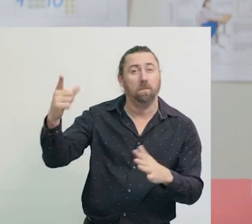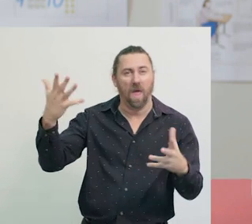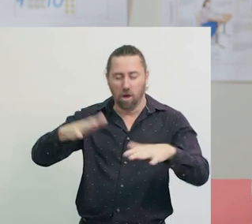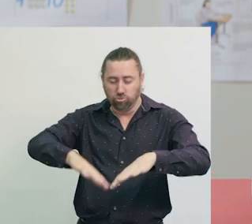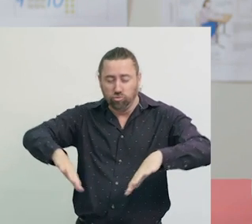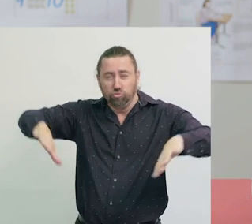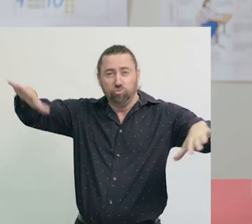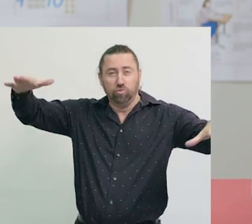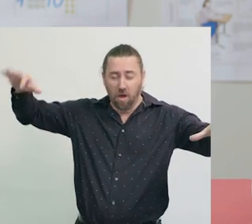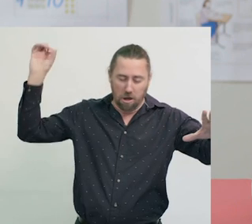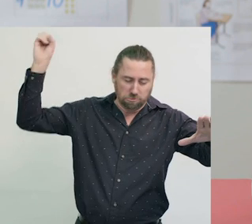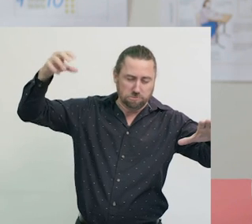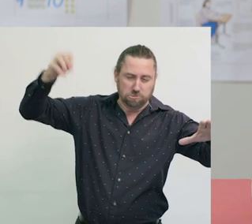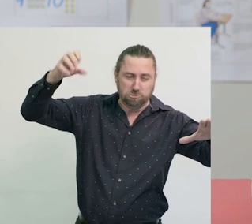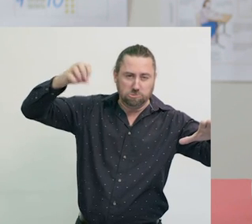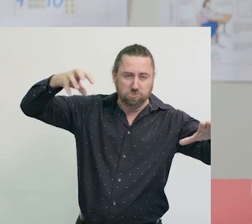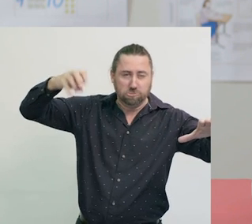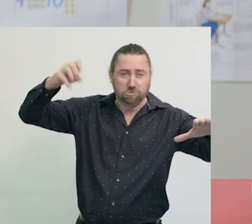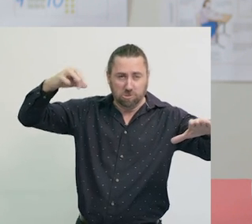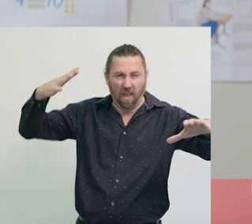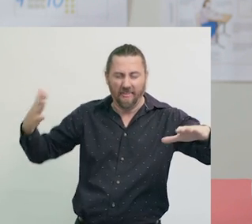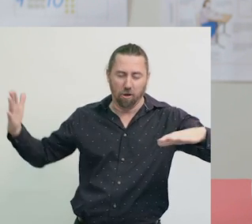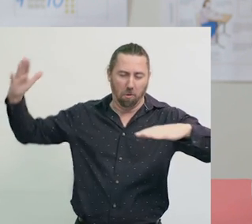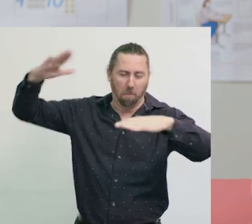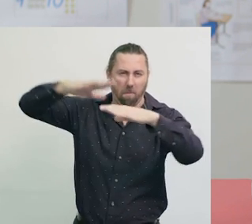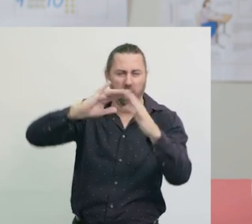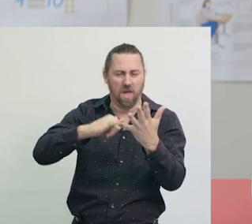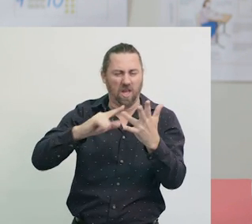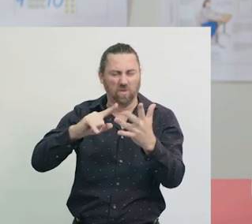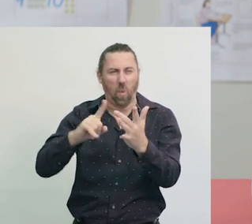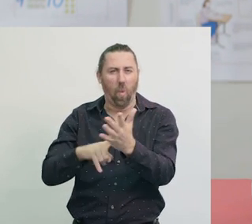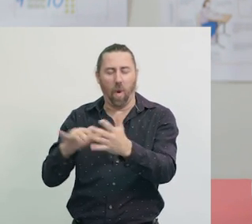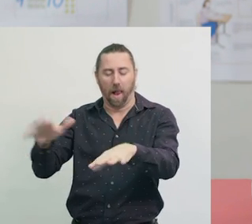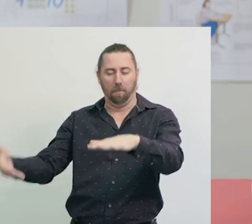Let’s have a look at my pile of rubbish, and see what can go in the yellow bin.